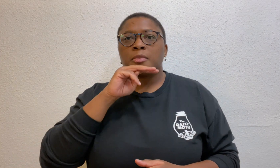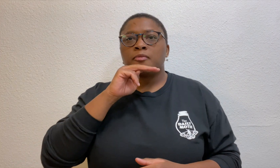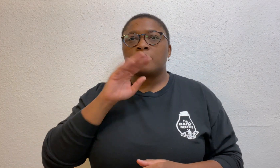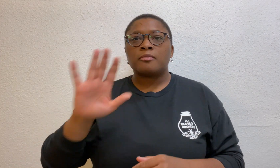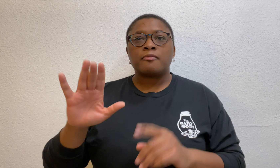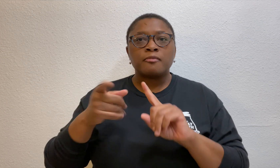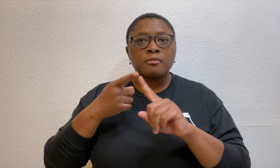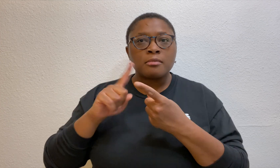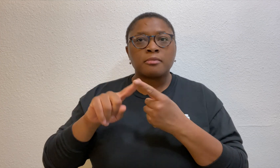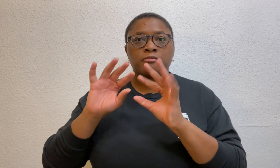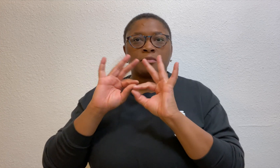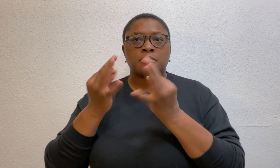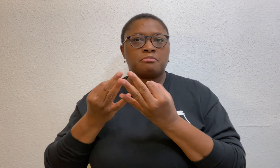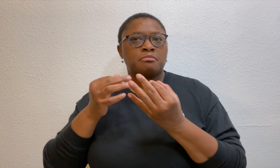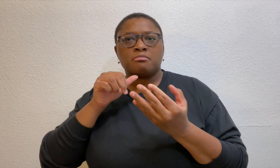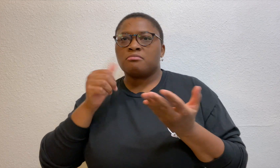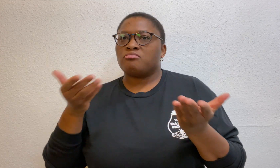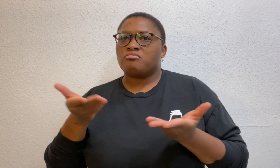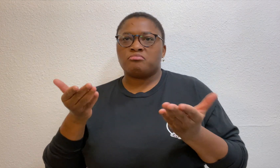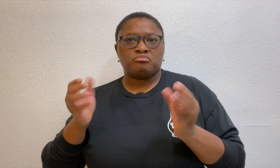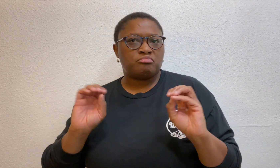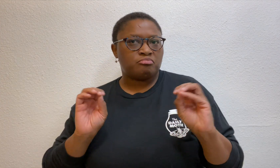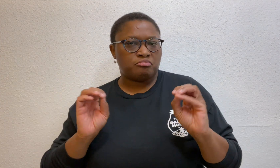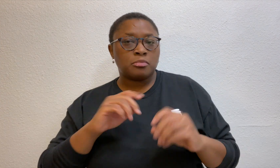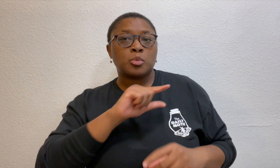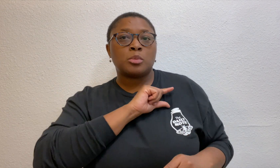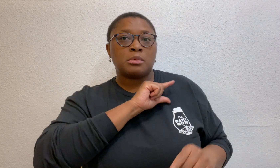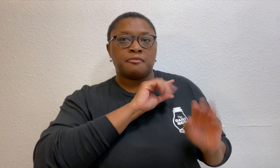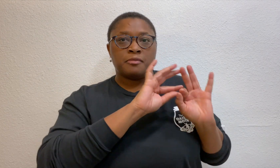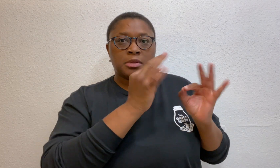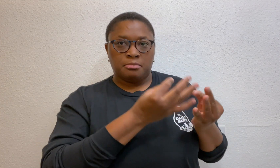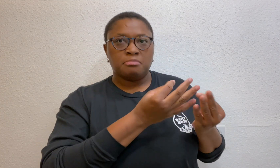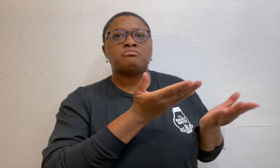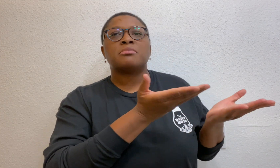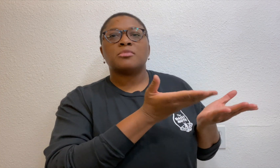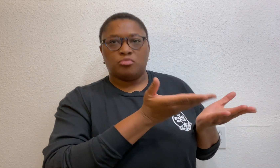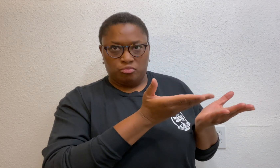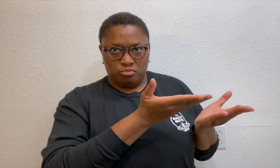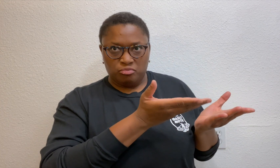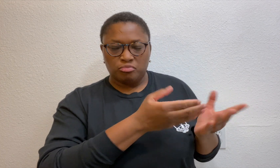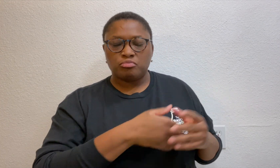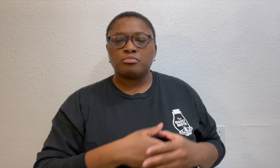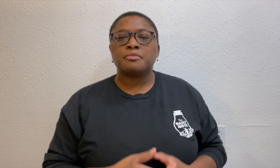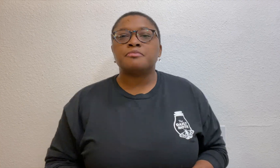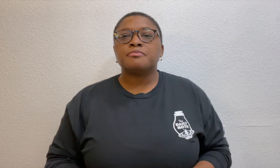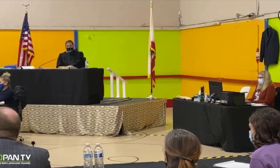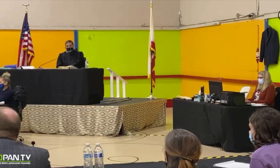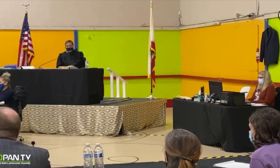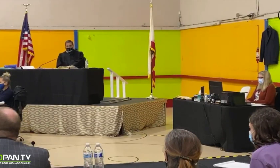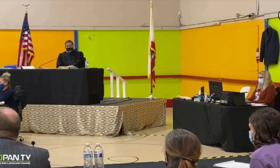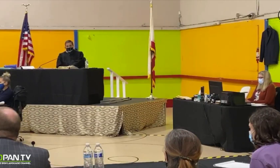Mavrick’s friends and family were not present, but members of Grant’s family were present.